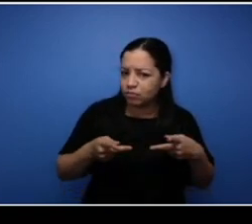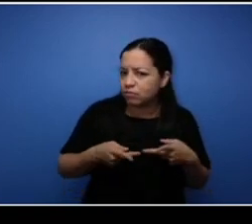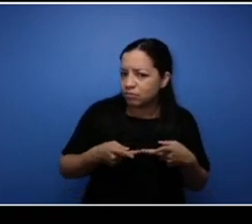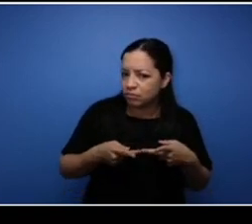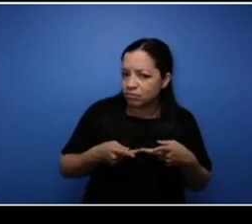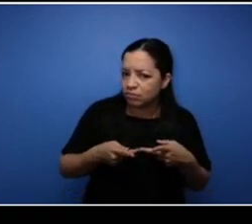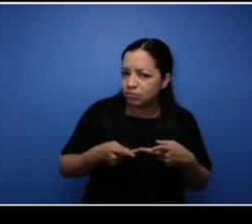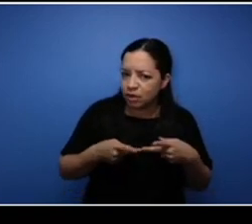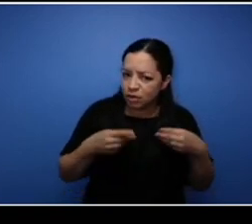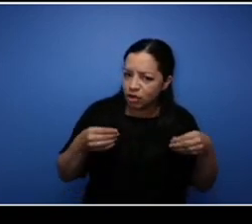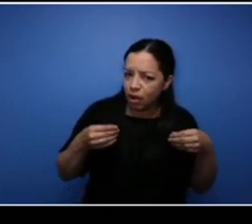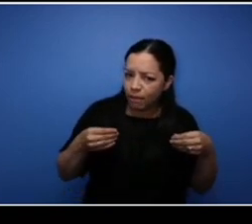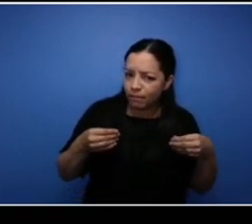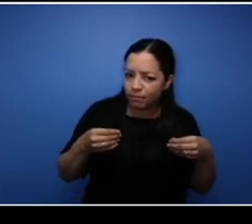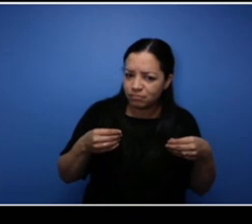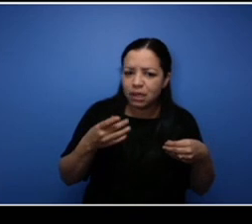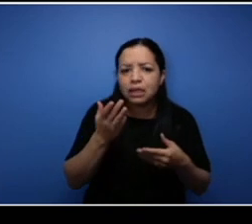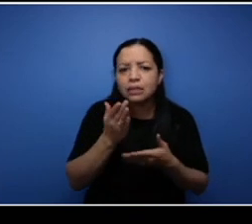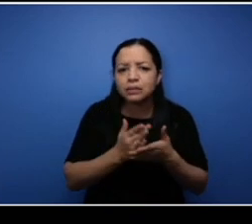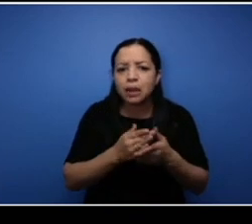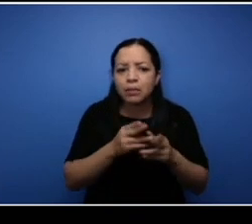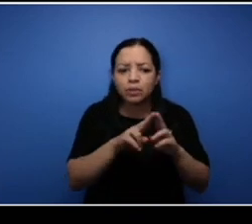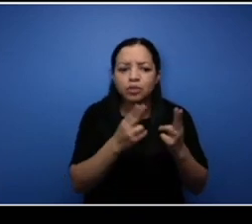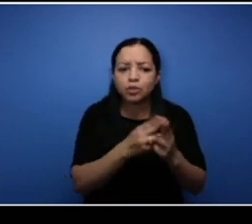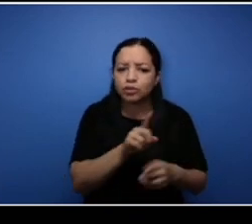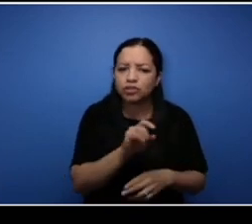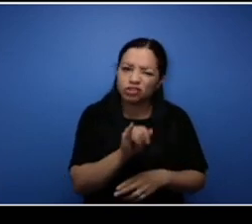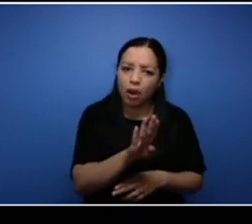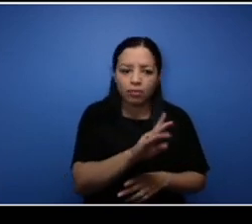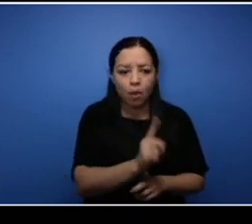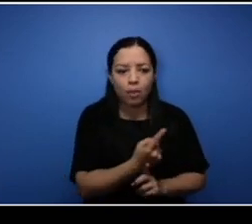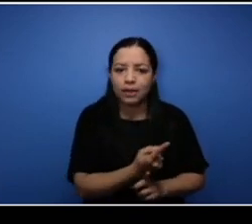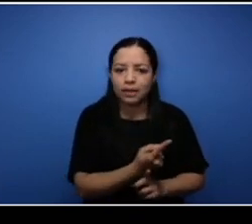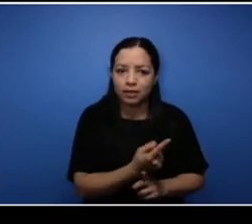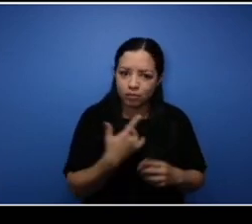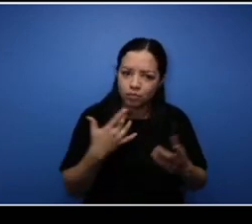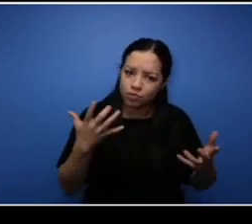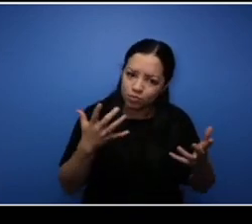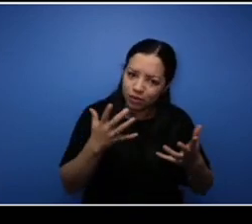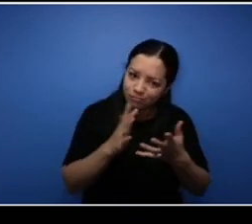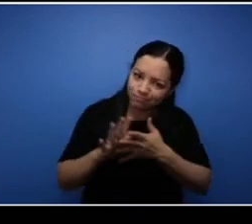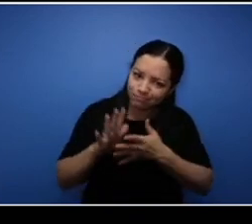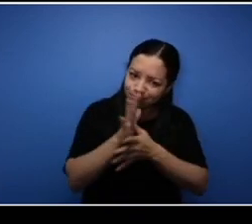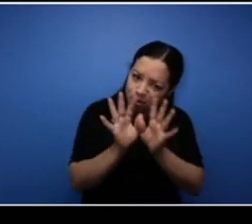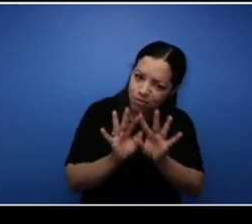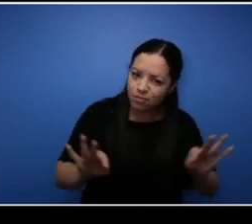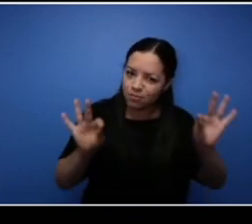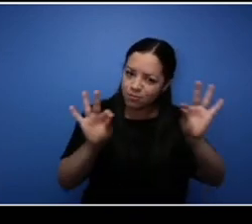a union job but we want to be one of the major players. Right now our competitors there's